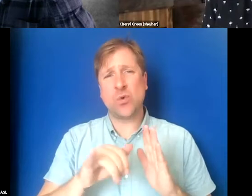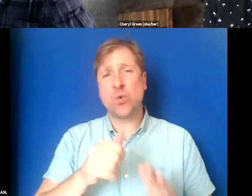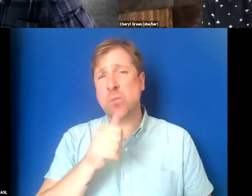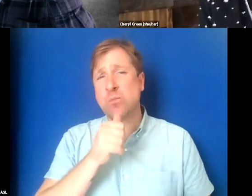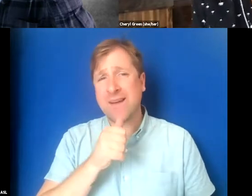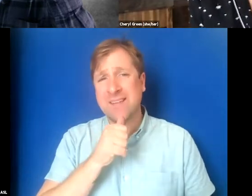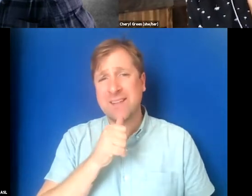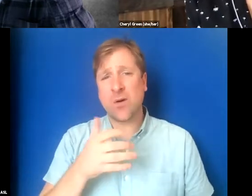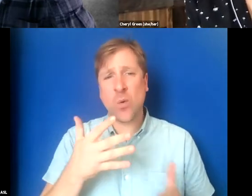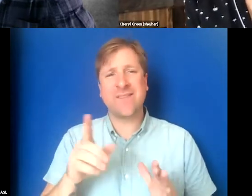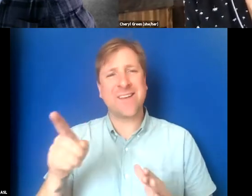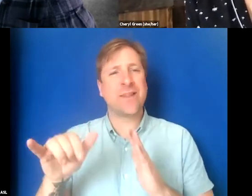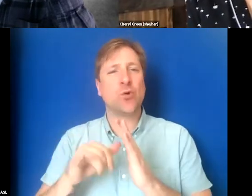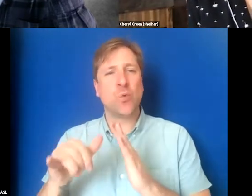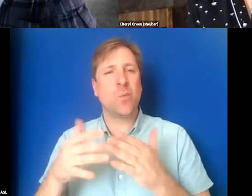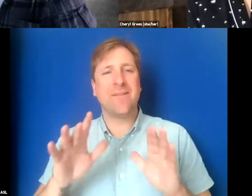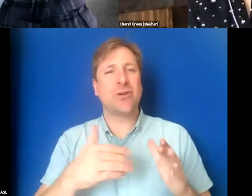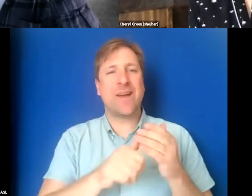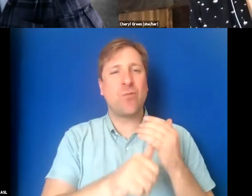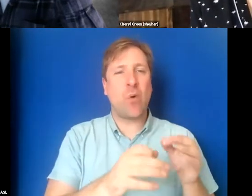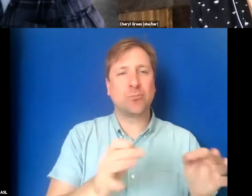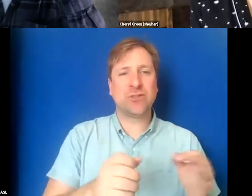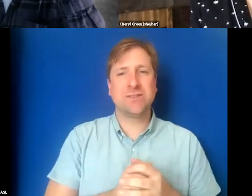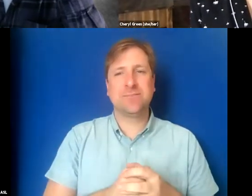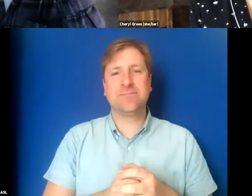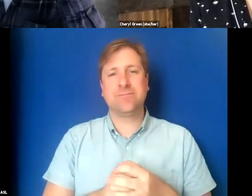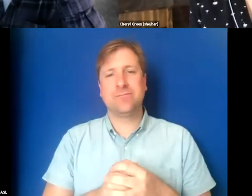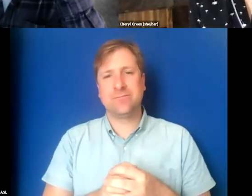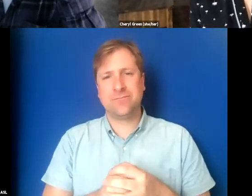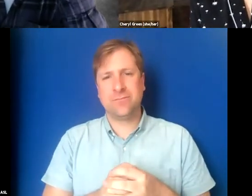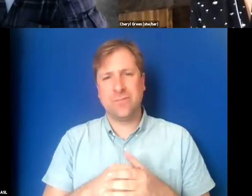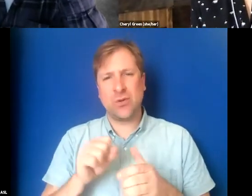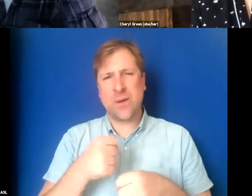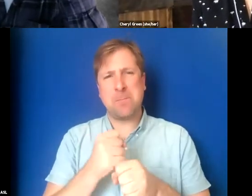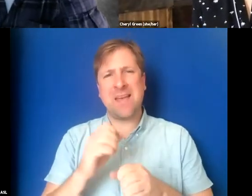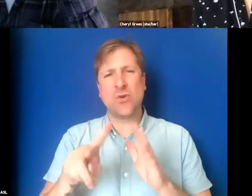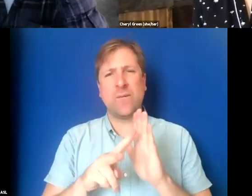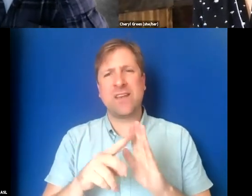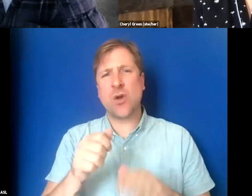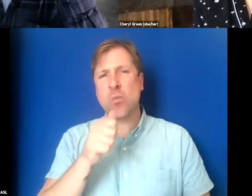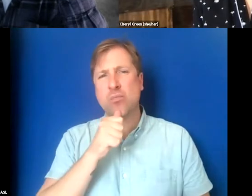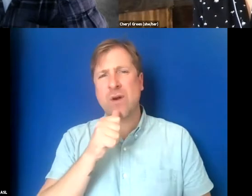or it's already there because you already have craptions. But you can make your video private or unlisted.